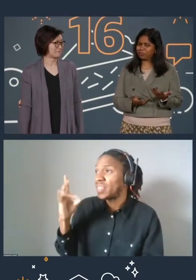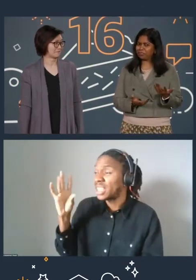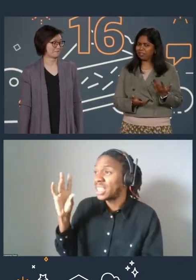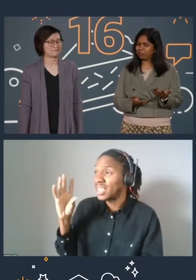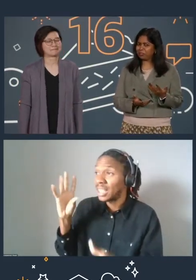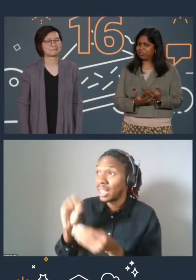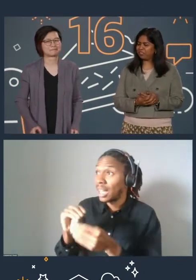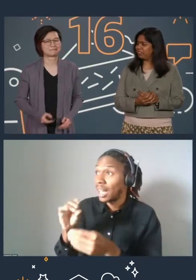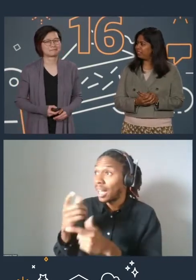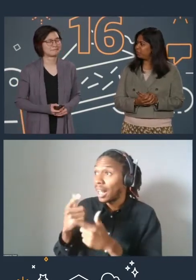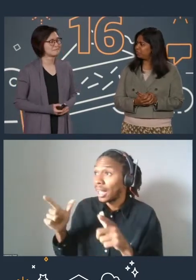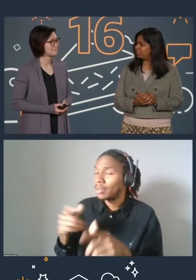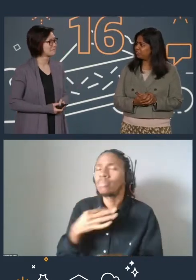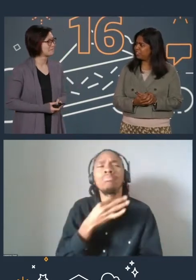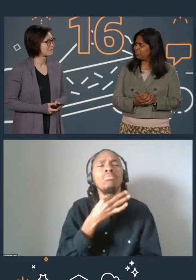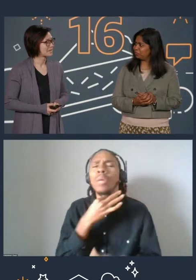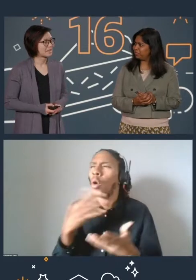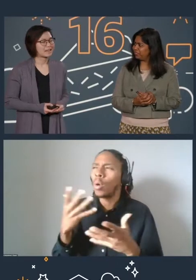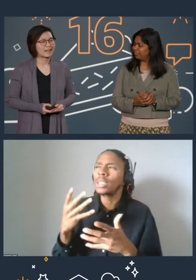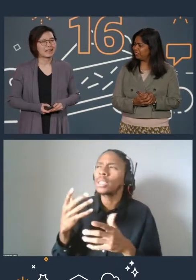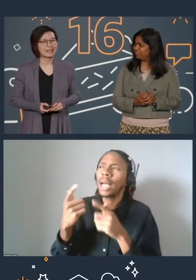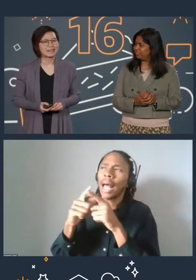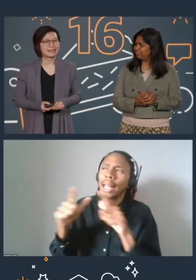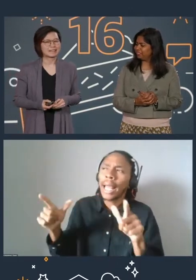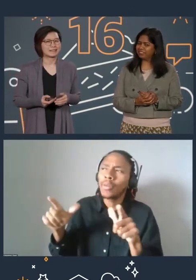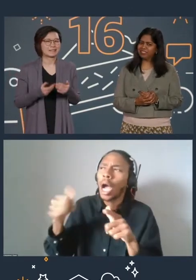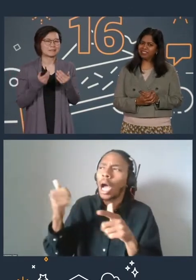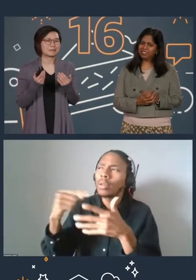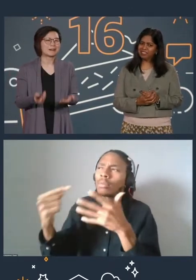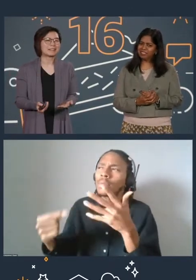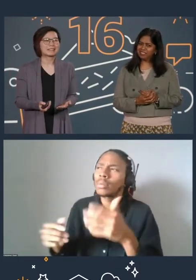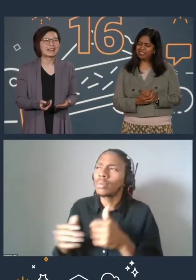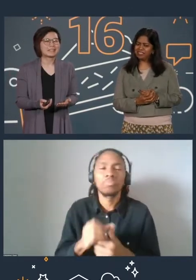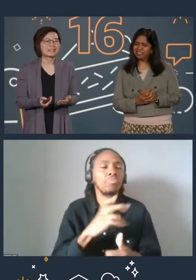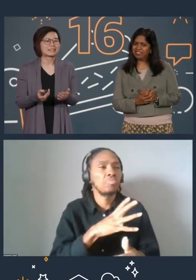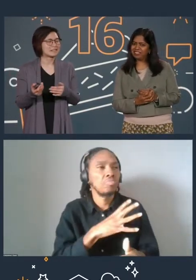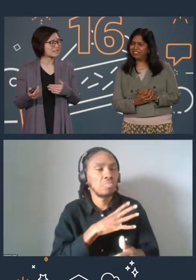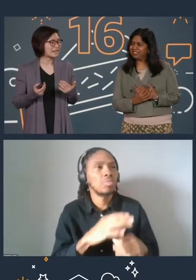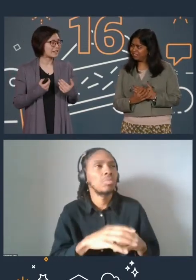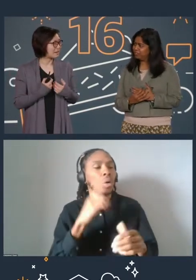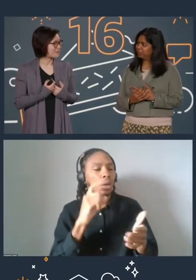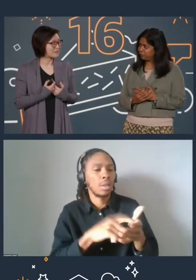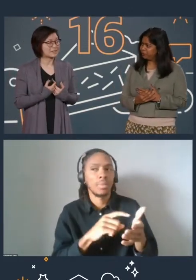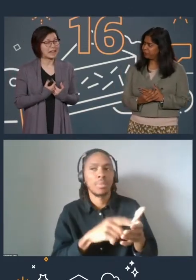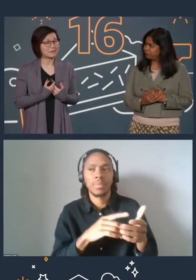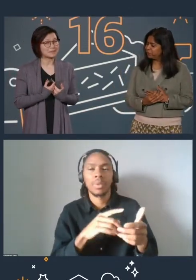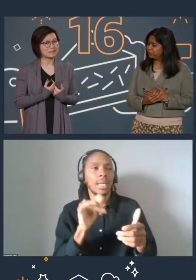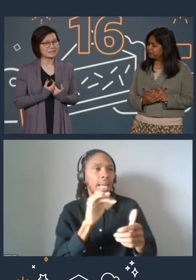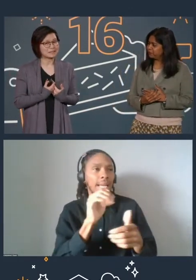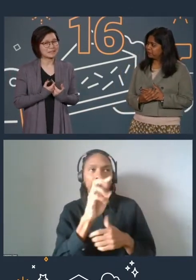of those languages that these courses are developed in? So we recognize, just like our AWS cloud and regions,